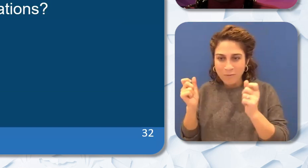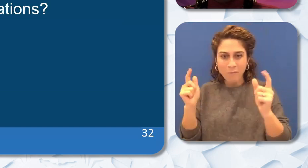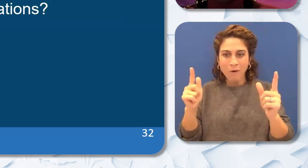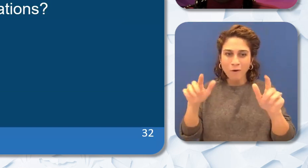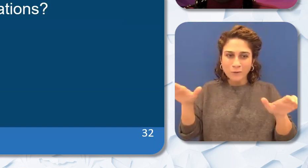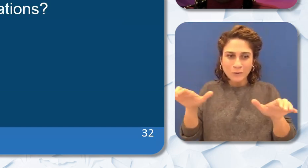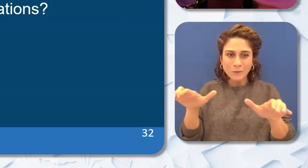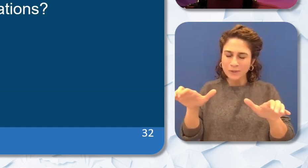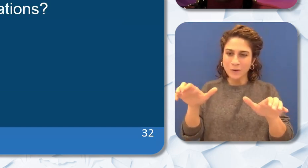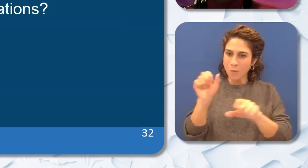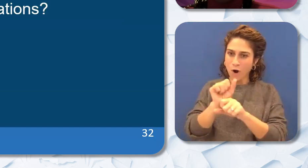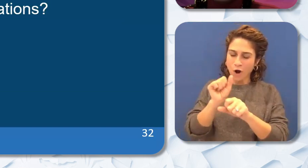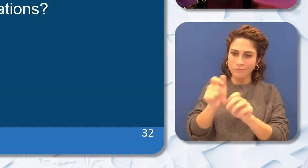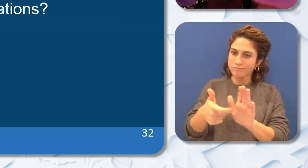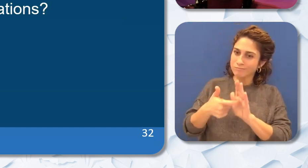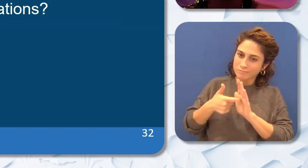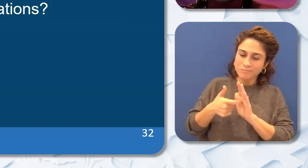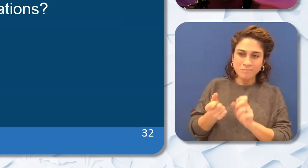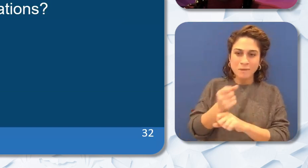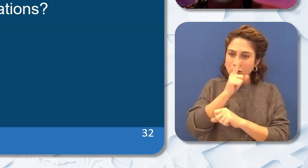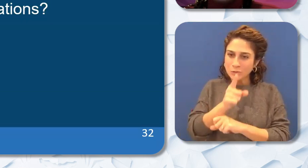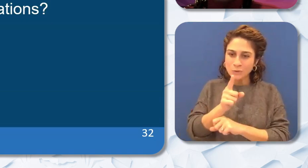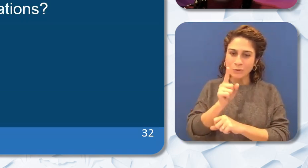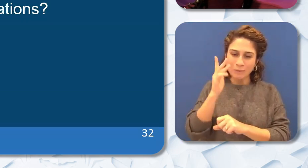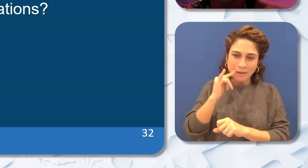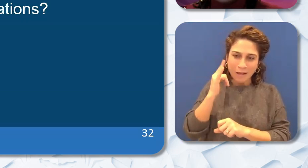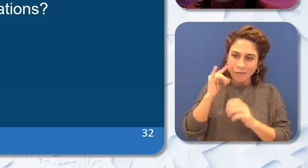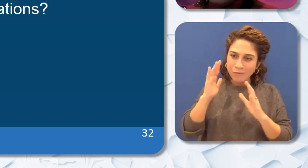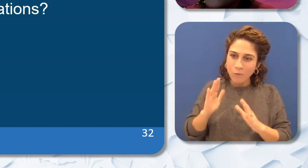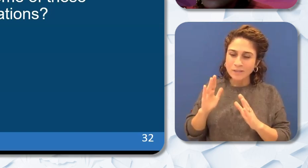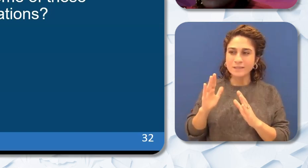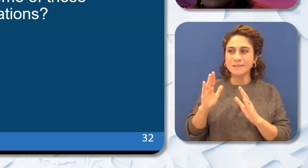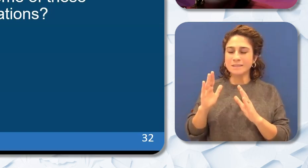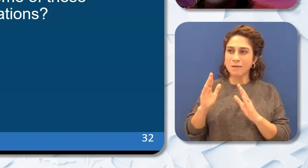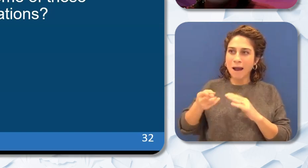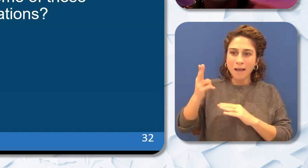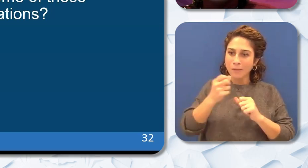and population is highly prepared effective teachers who mirror their diversity and see their